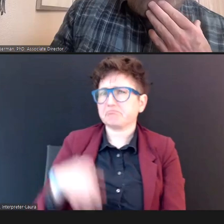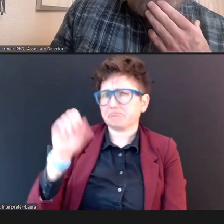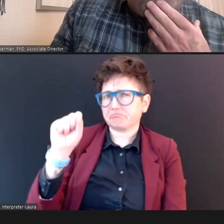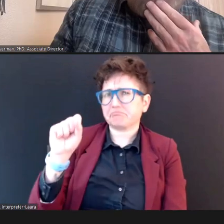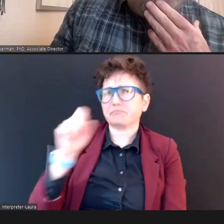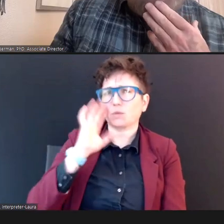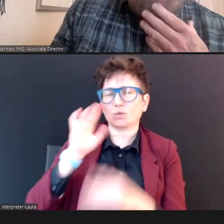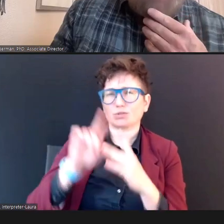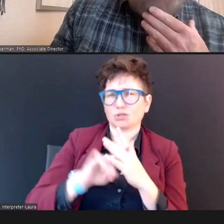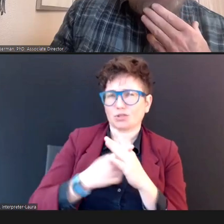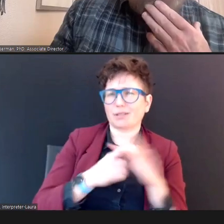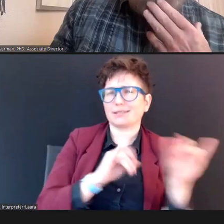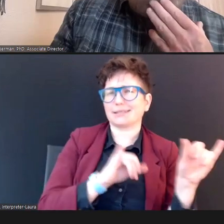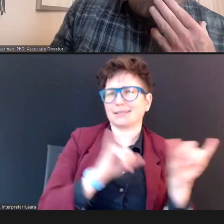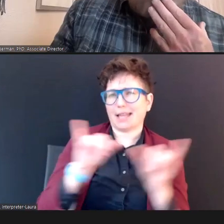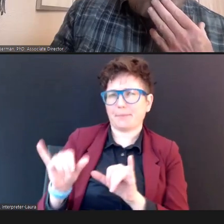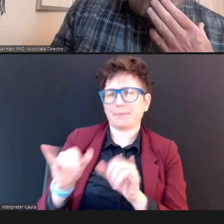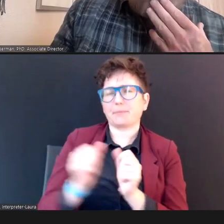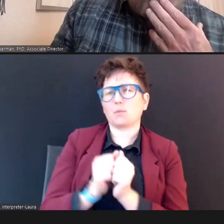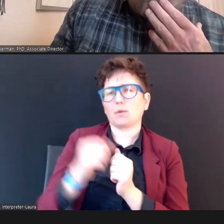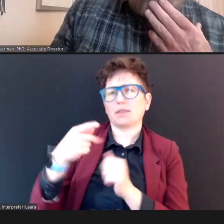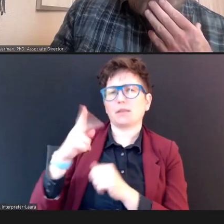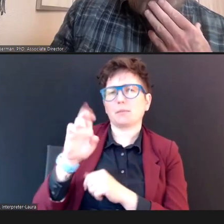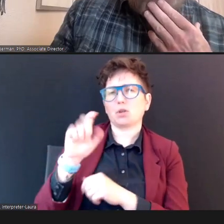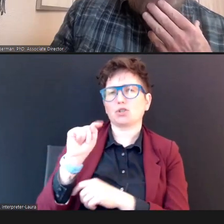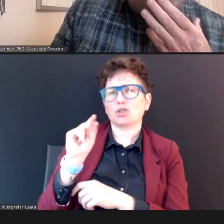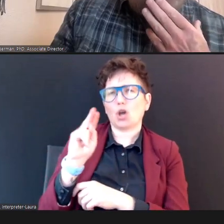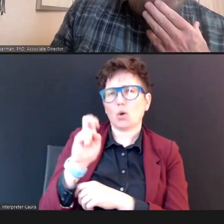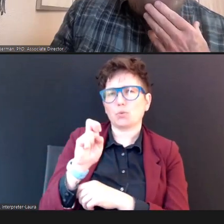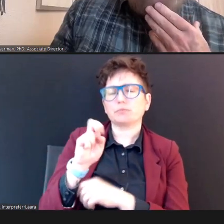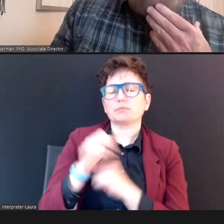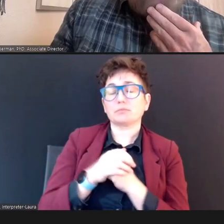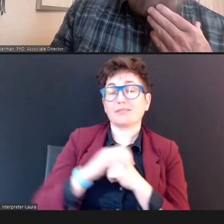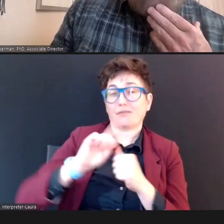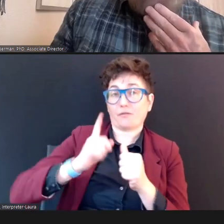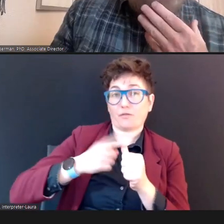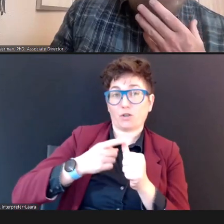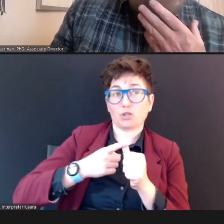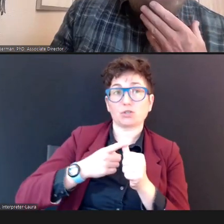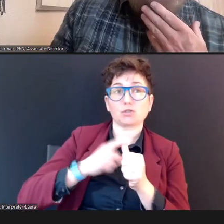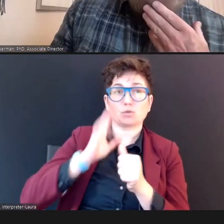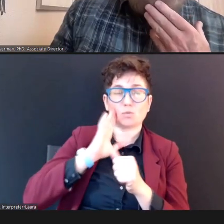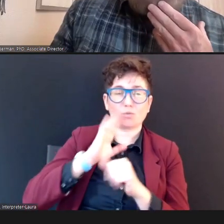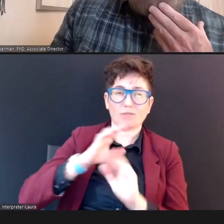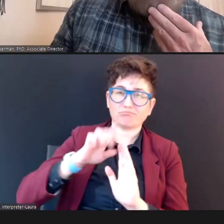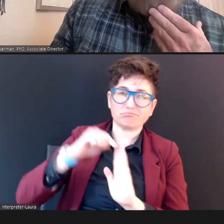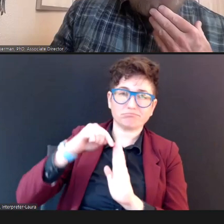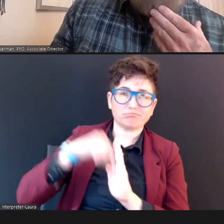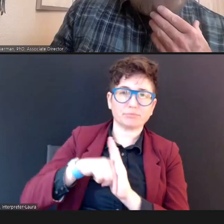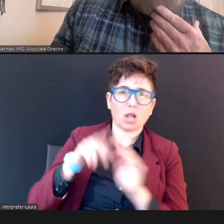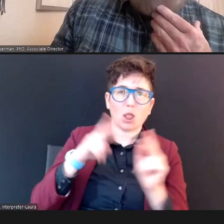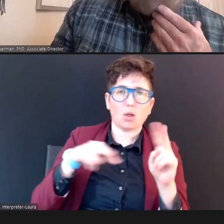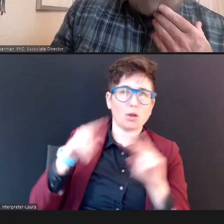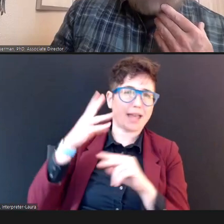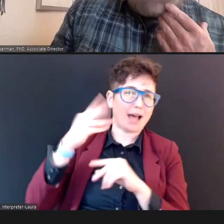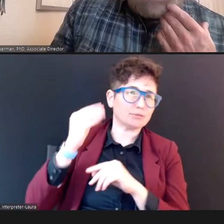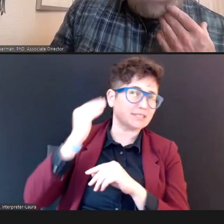very same place we did with PureTone screening: We're going to, first, take a thorough look at the outer part of the ear.